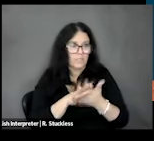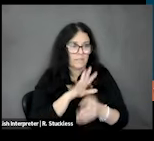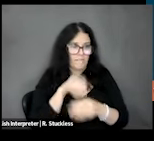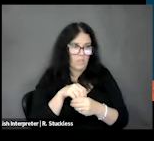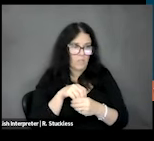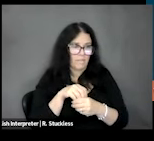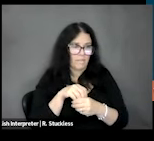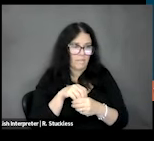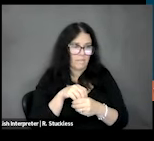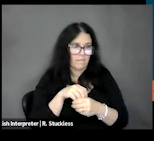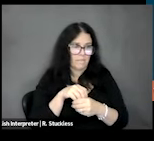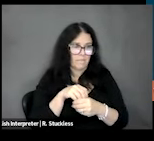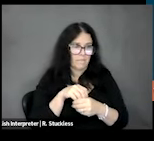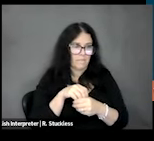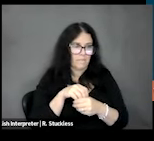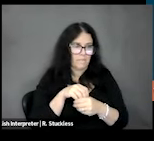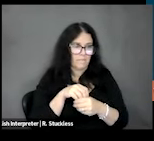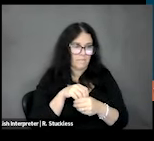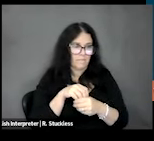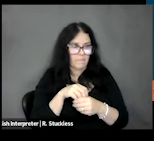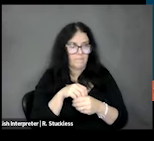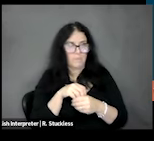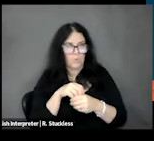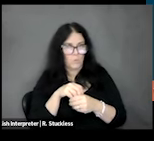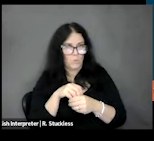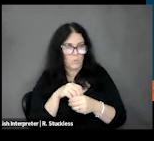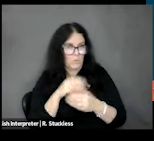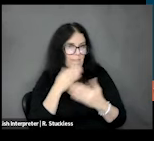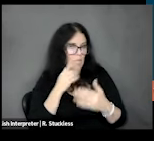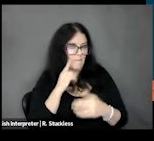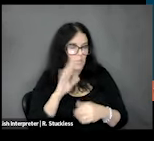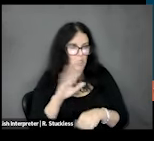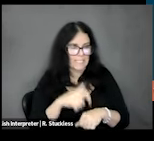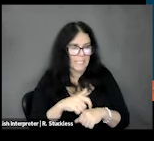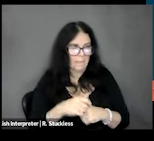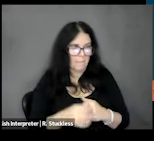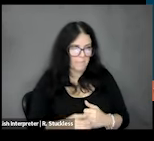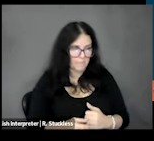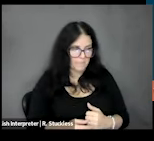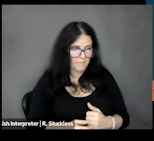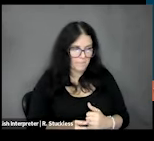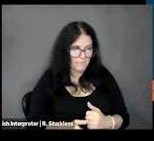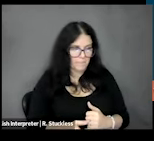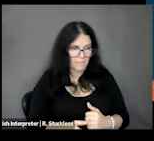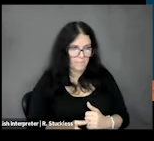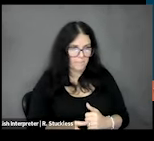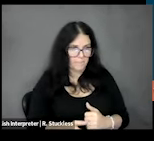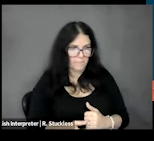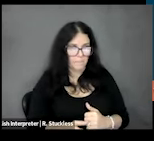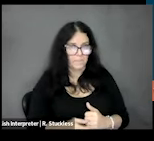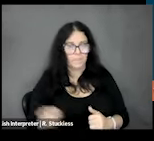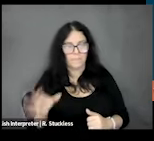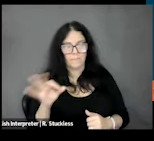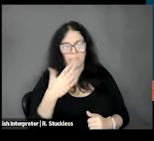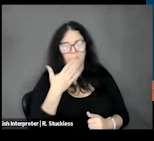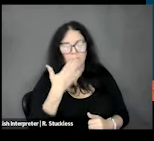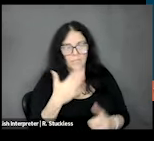here will show you how. So thanks so much for your time. DEVON: Thank you so much, Eric. I hope that